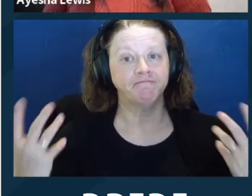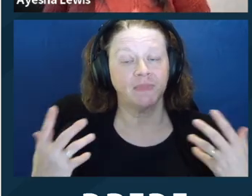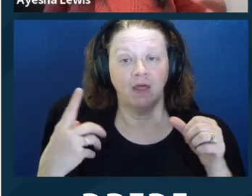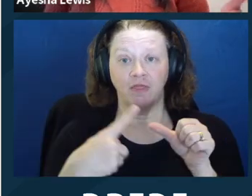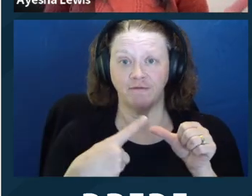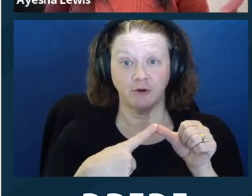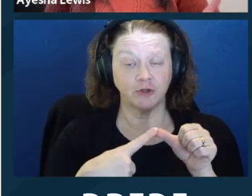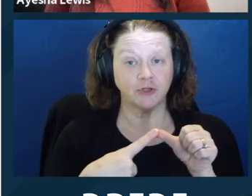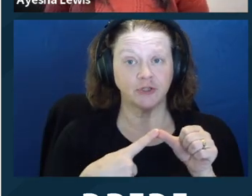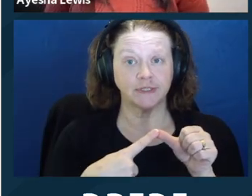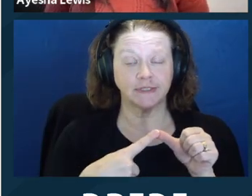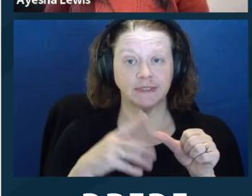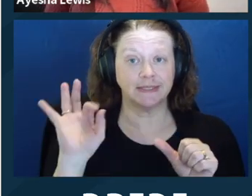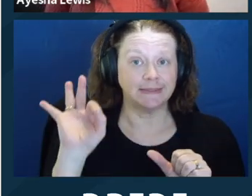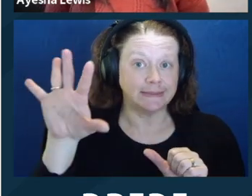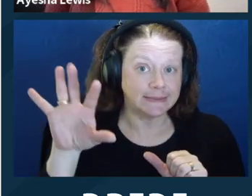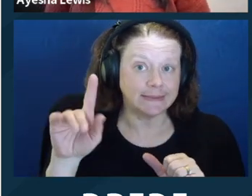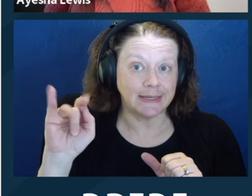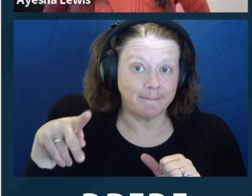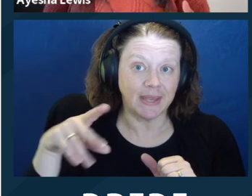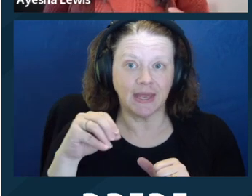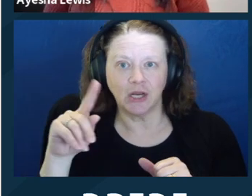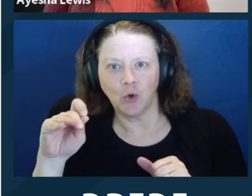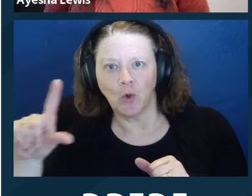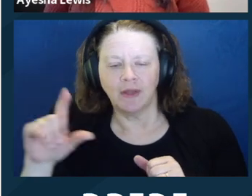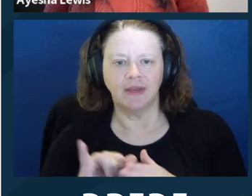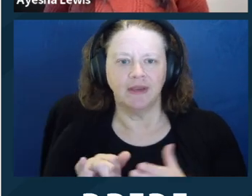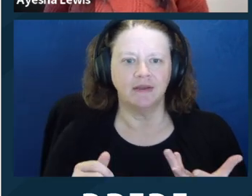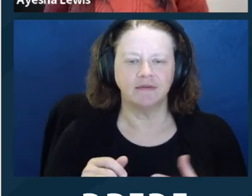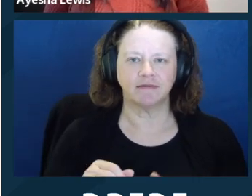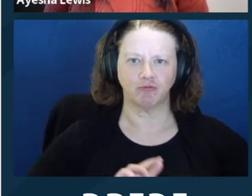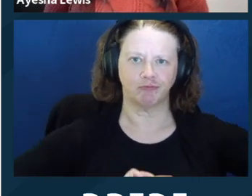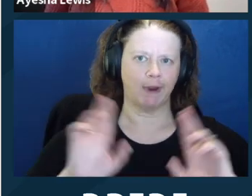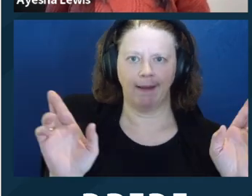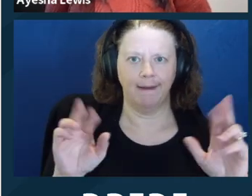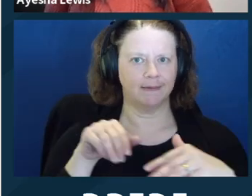see, this is the Ed Roberts Campus. It's a universally designed building that's designed